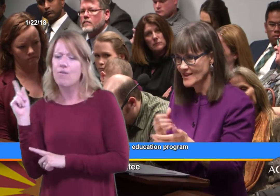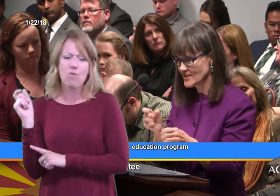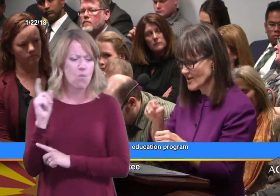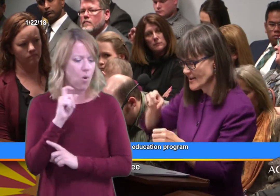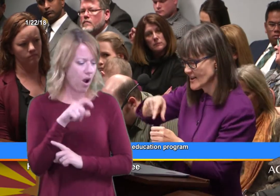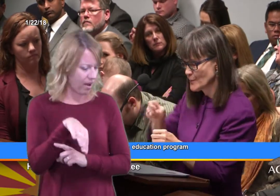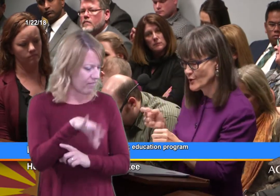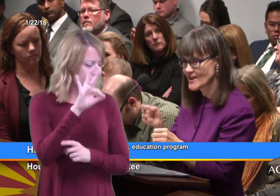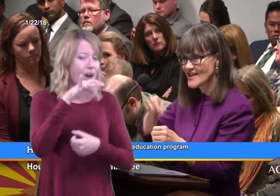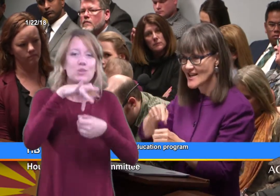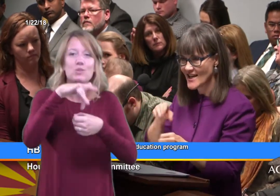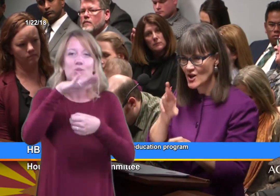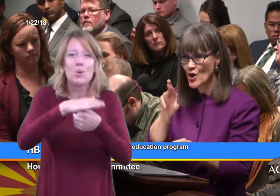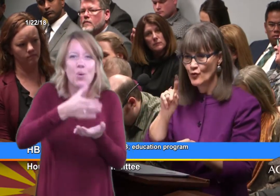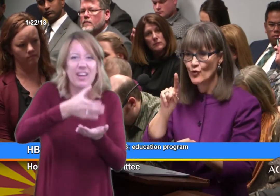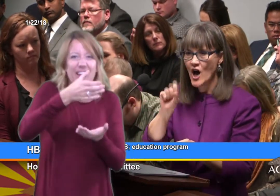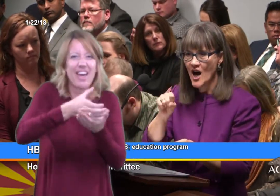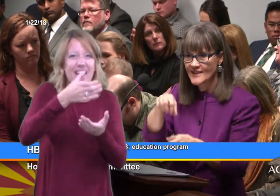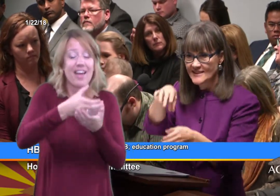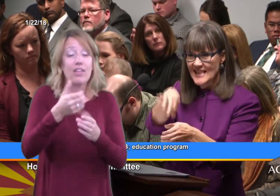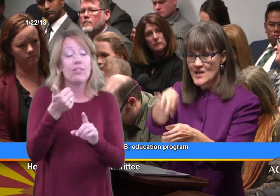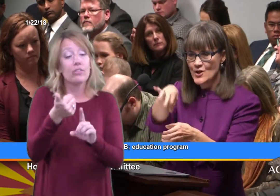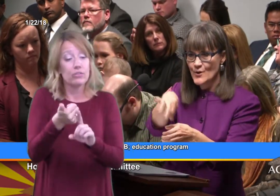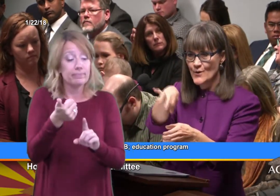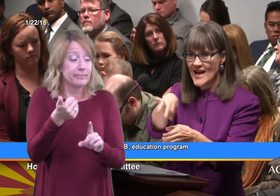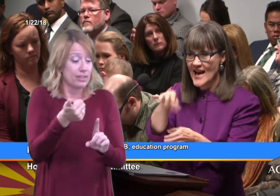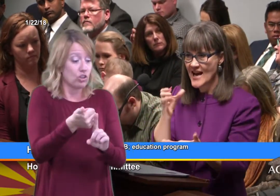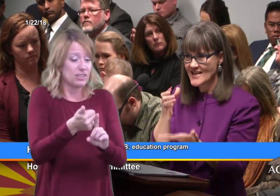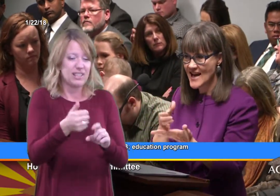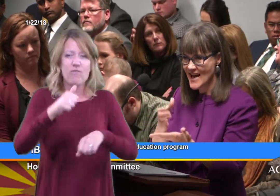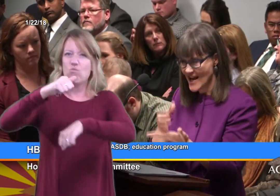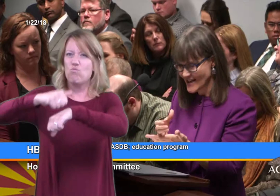and started putting in rocks into that can.